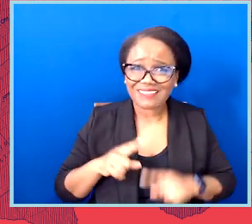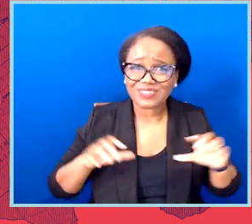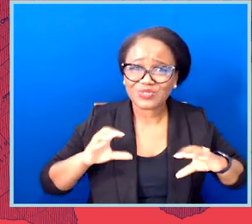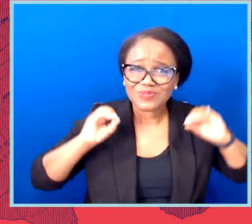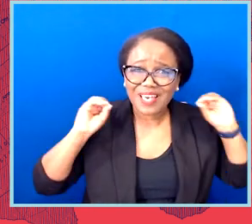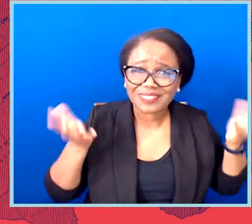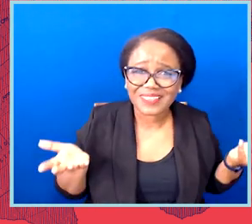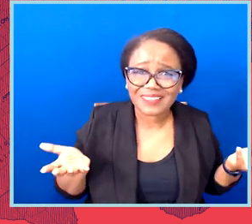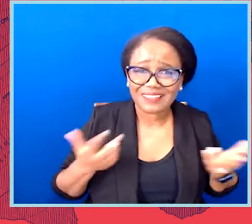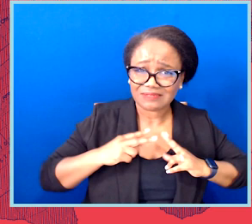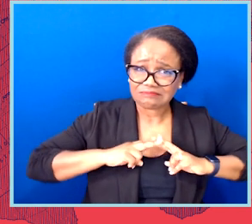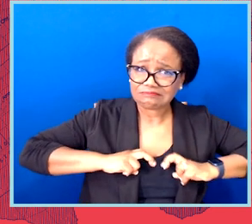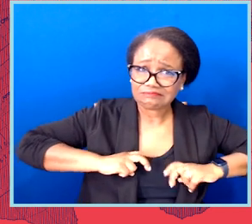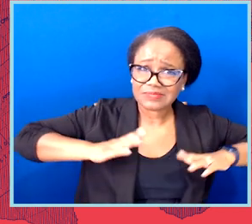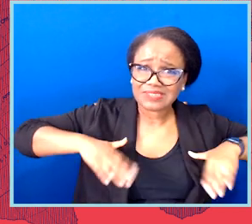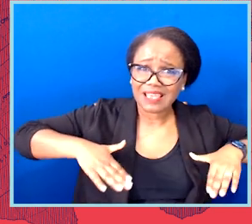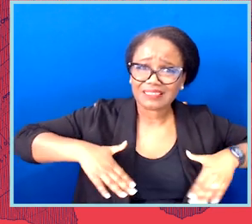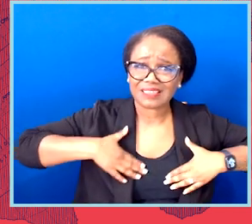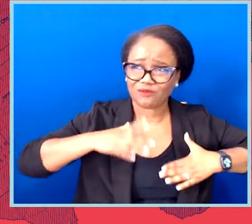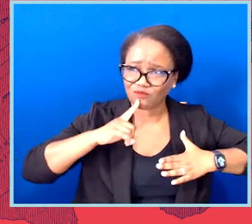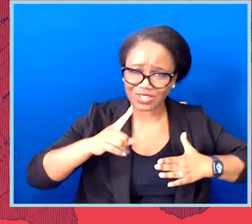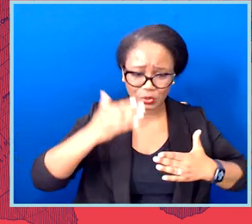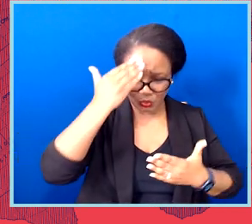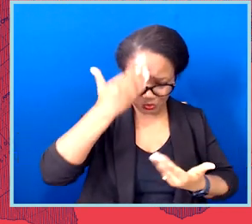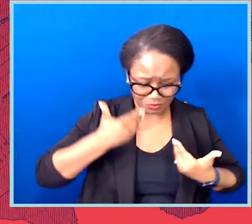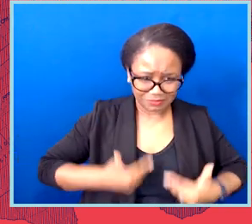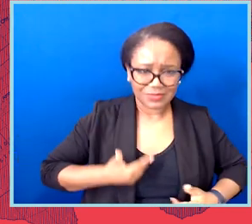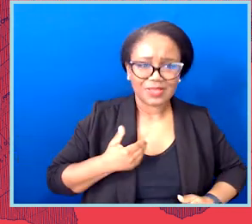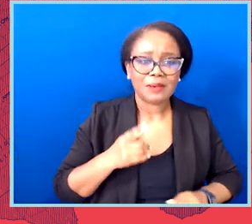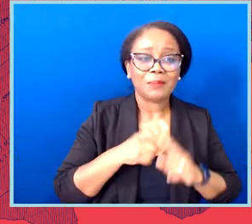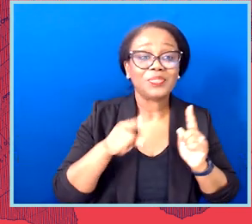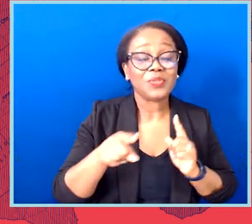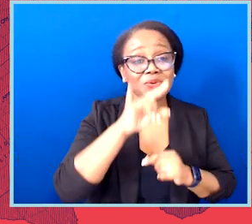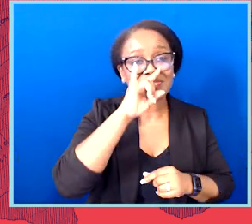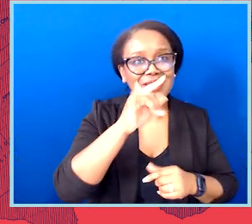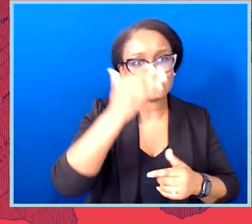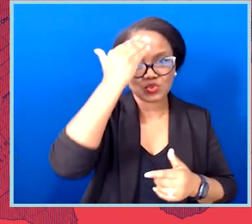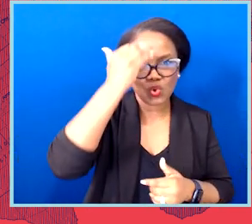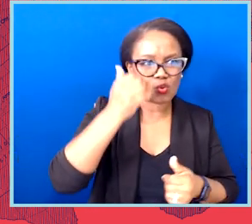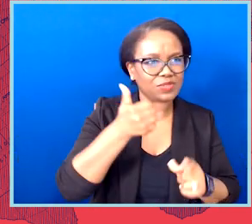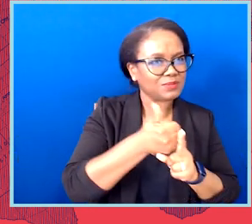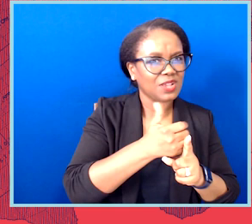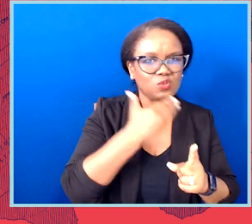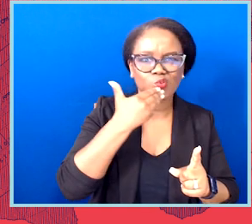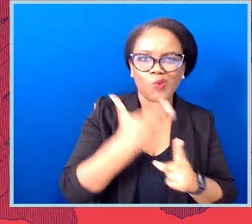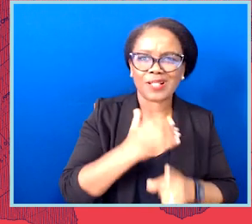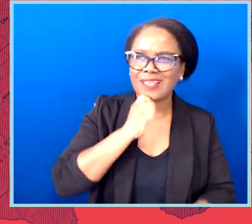I didn't know a thing about myself and there are kids who know themselves so well that they are telling the world who's telling them that they do not know who they are, that they